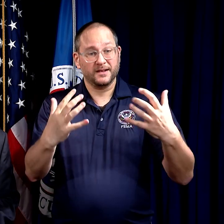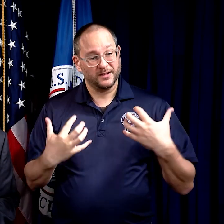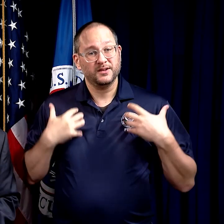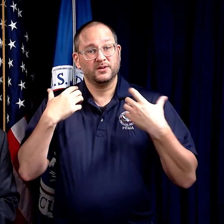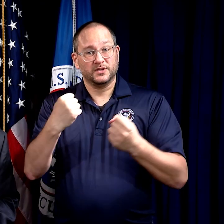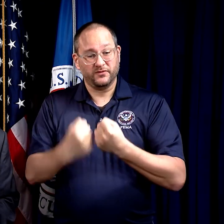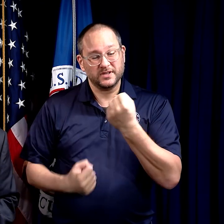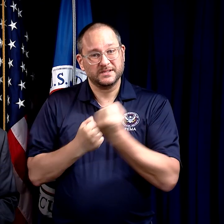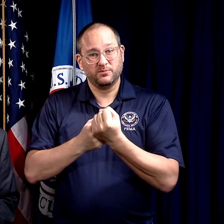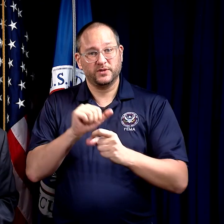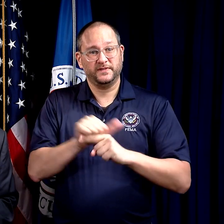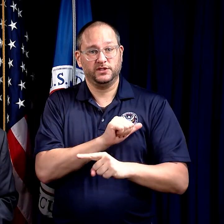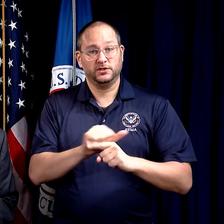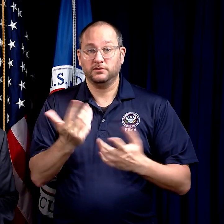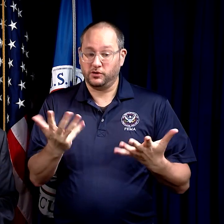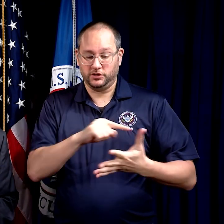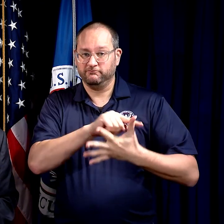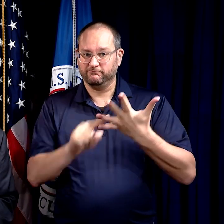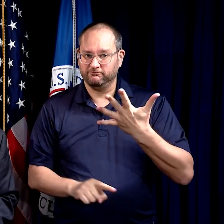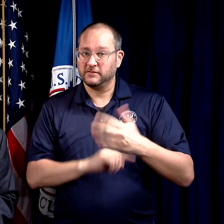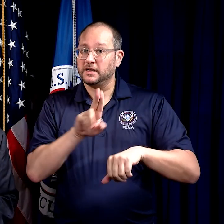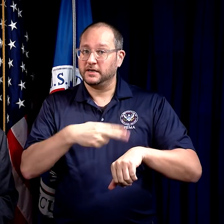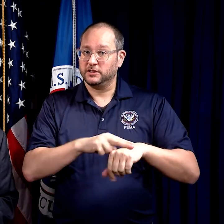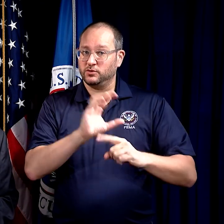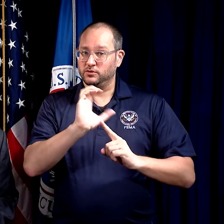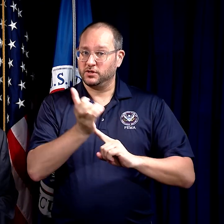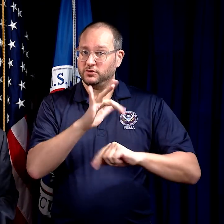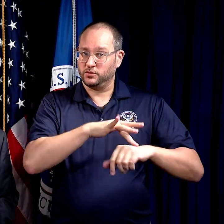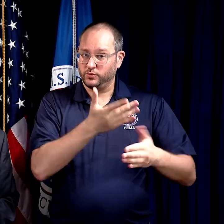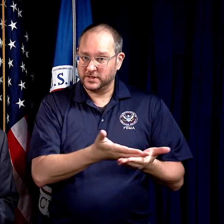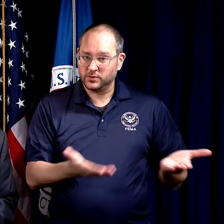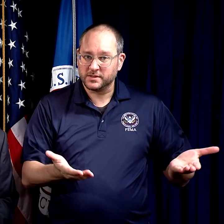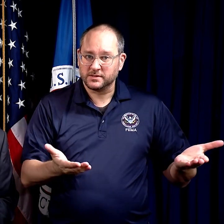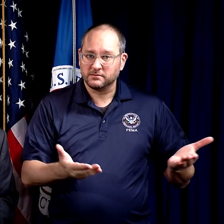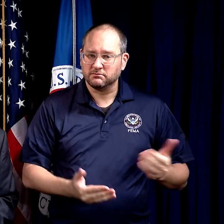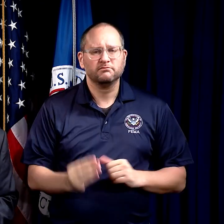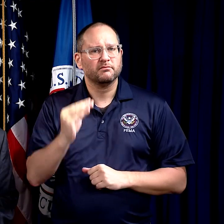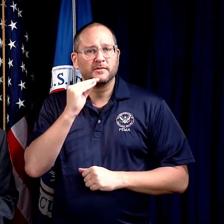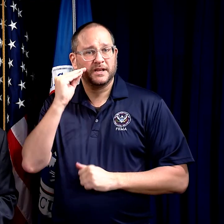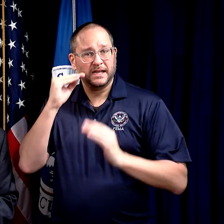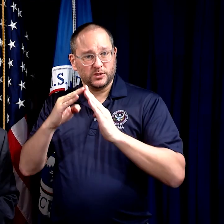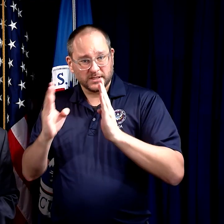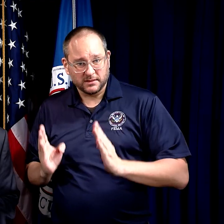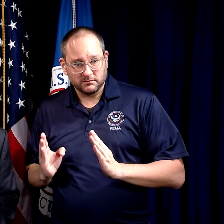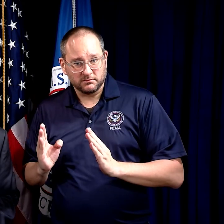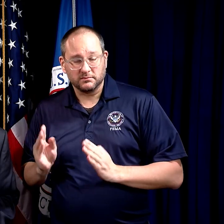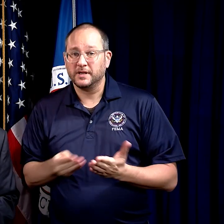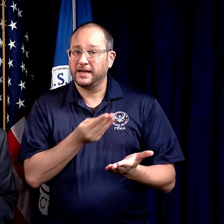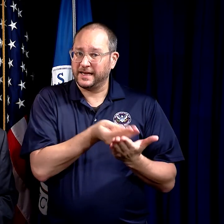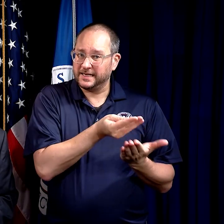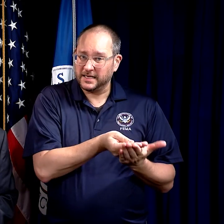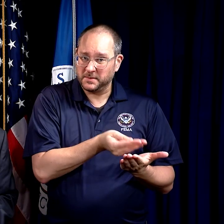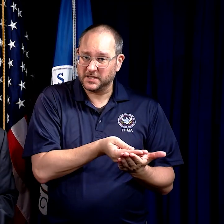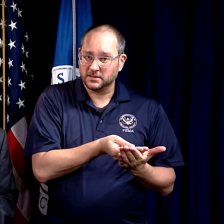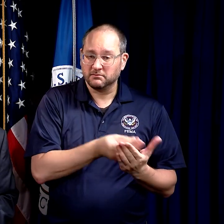The Recovery Support Functions are Natural & Cultural Resources, Housing, Economic,